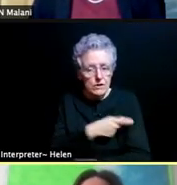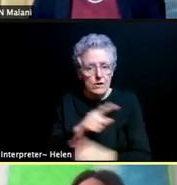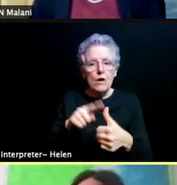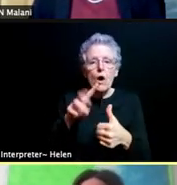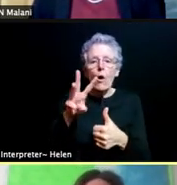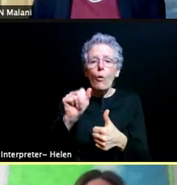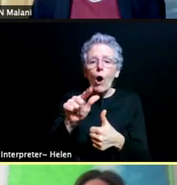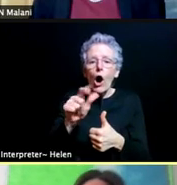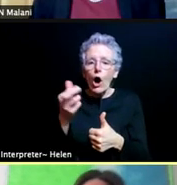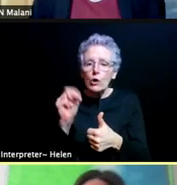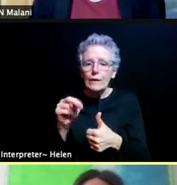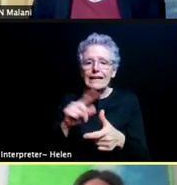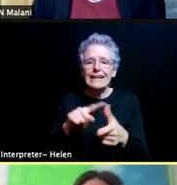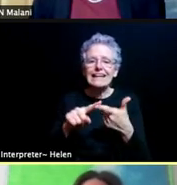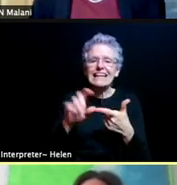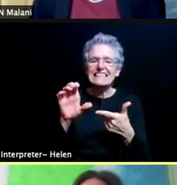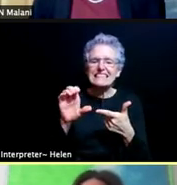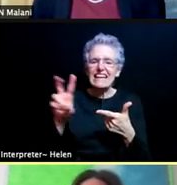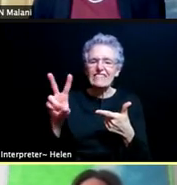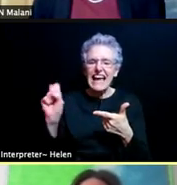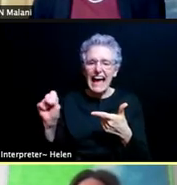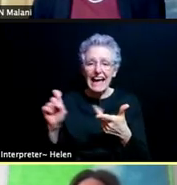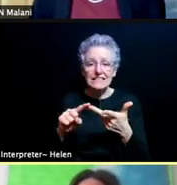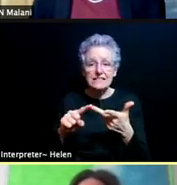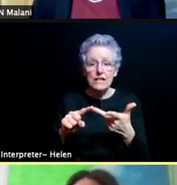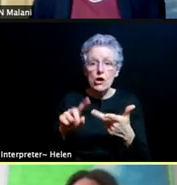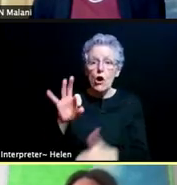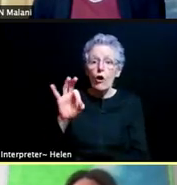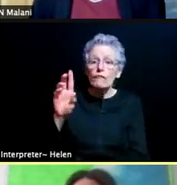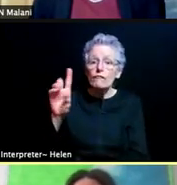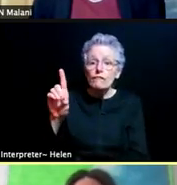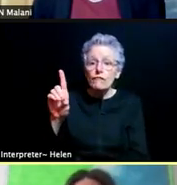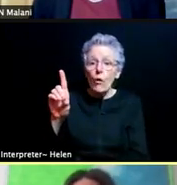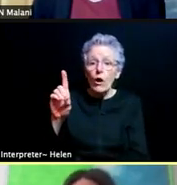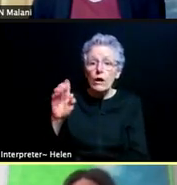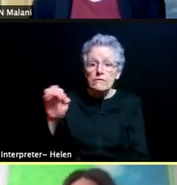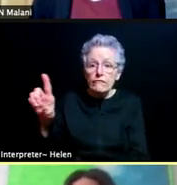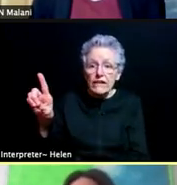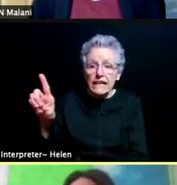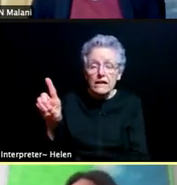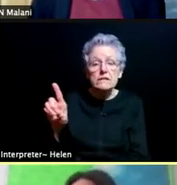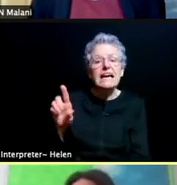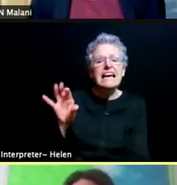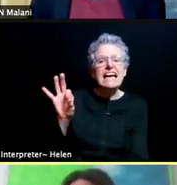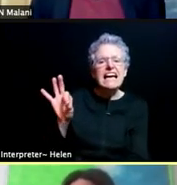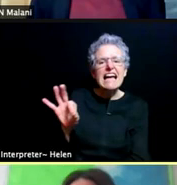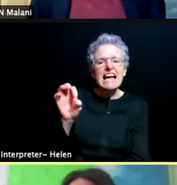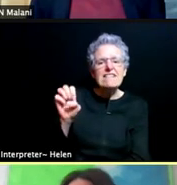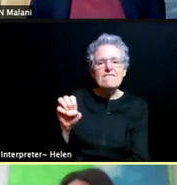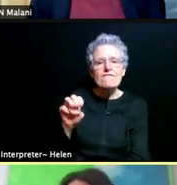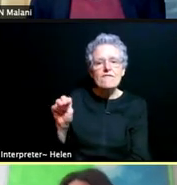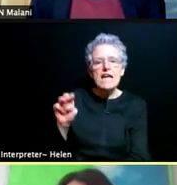obviously the Ford Field site, I'm hearing really positive feedback about FEMA's work there. And so that one's pretty easy to register.